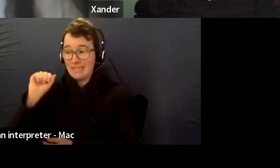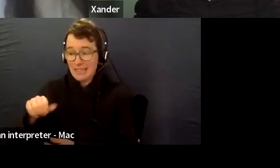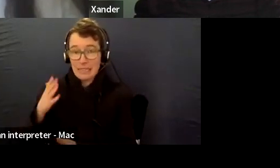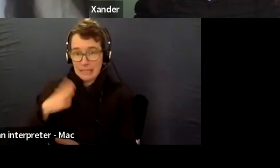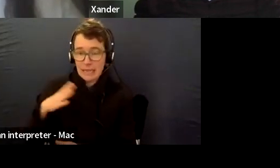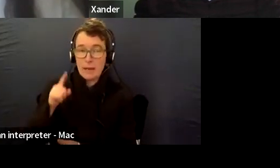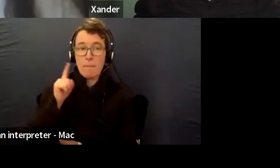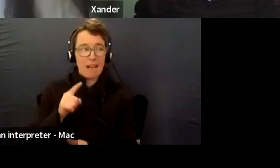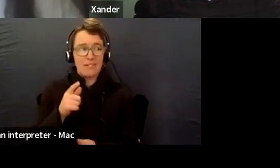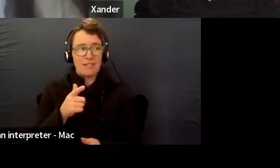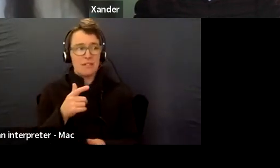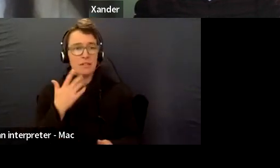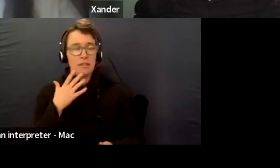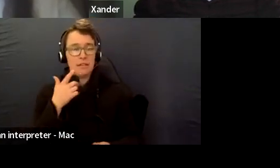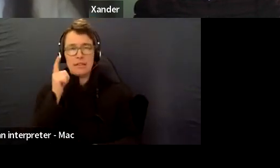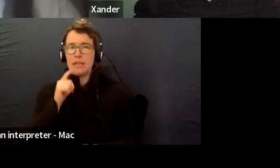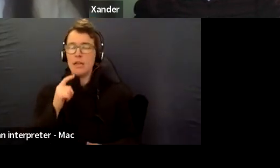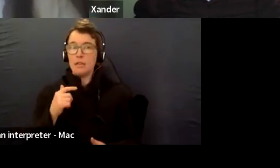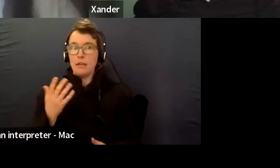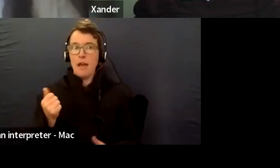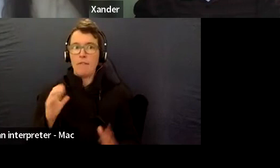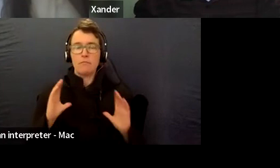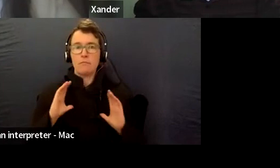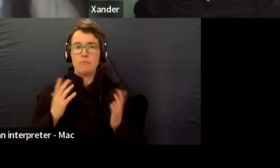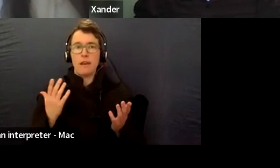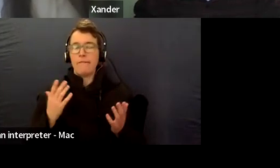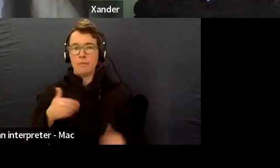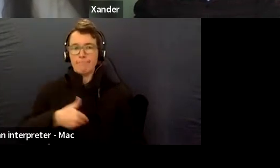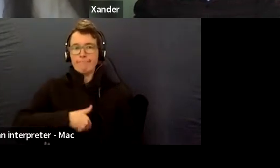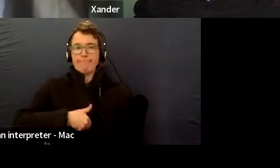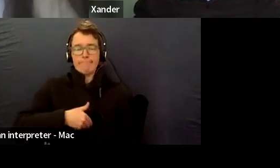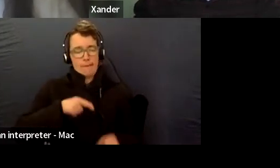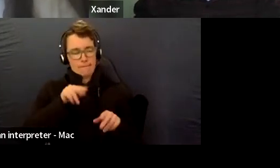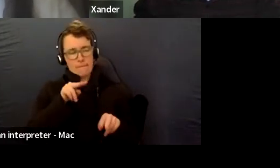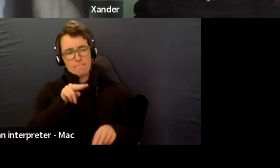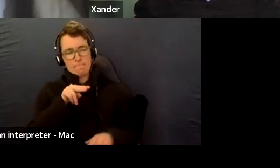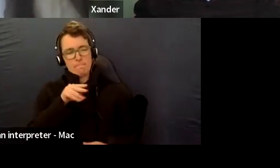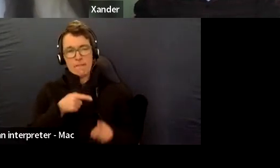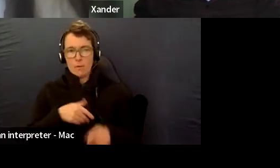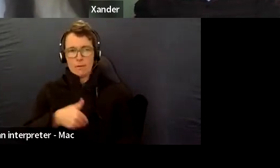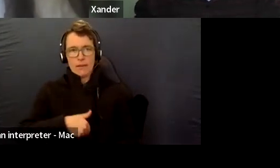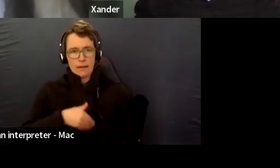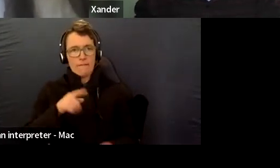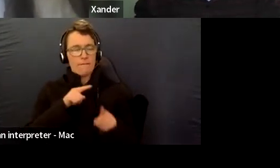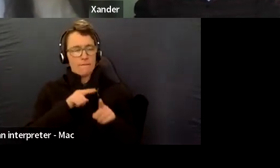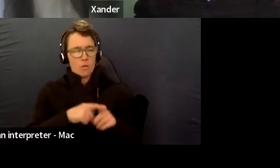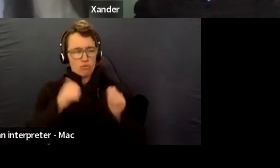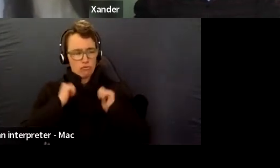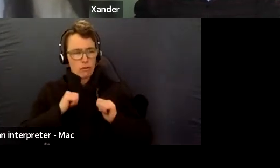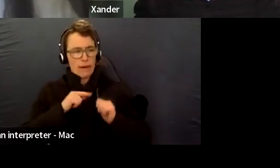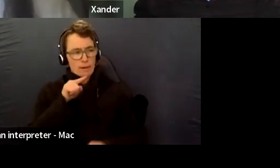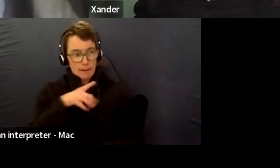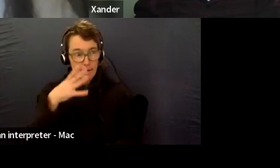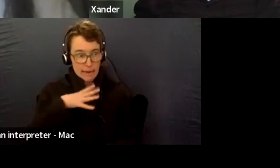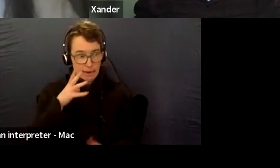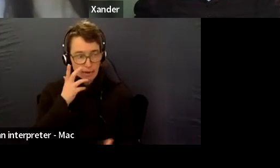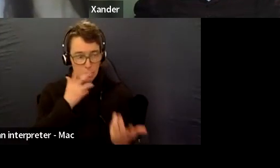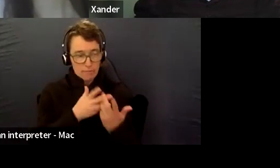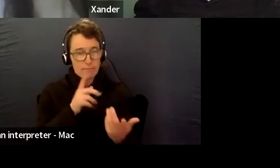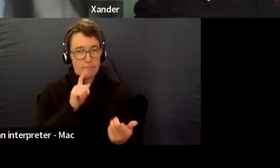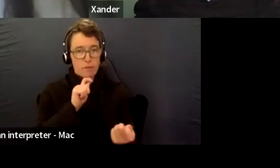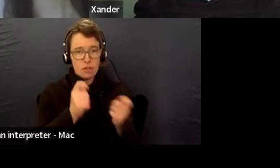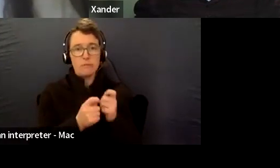that classroom teachers do instinctively. And, you know, based on their training regardless of what the disability of the learning need is.